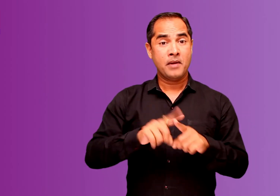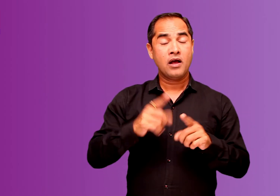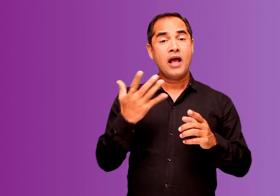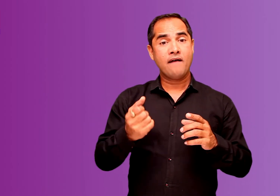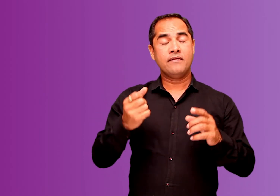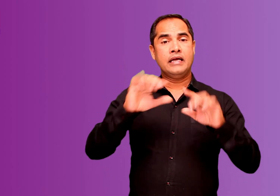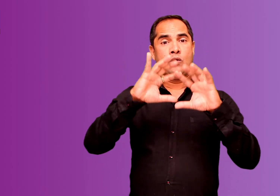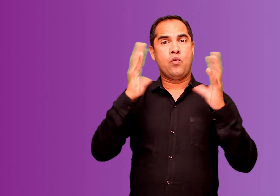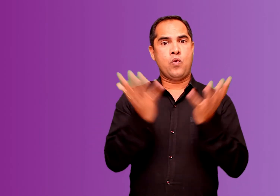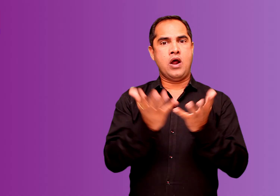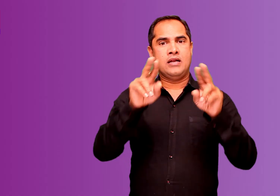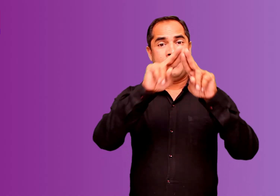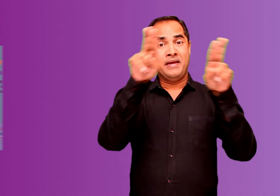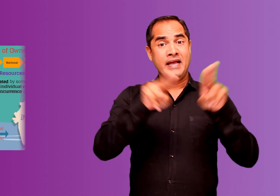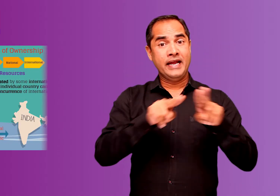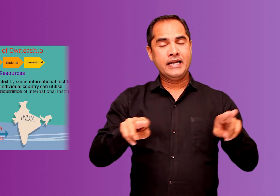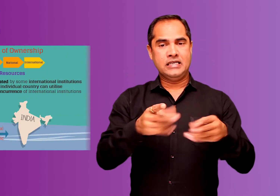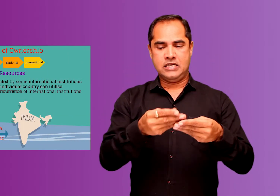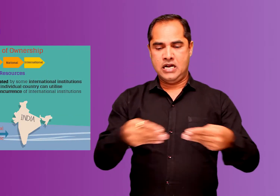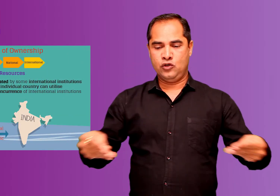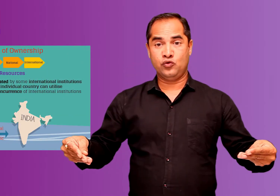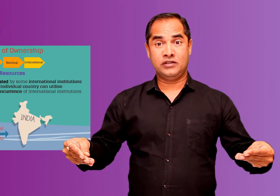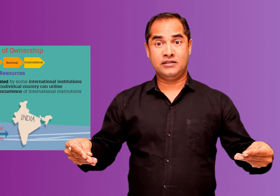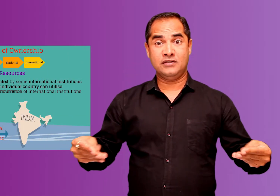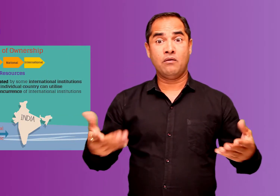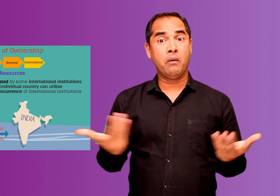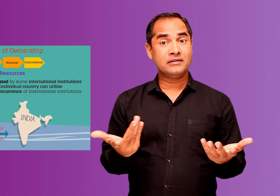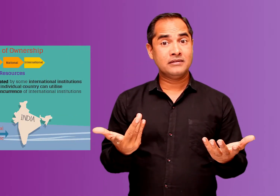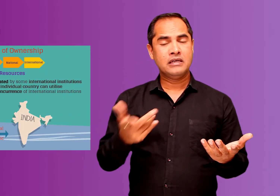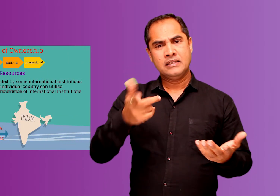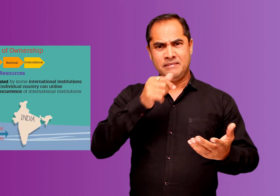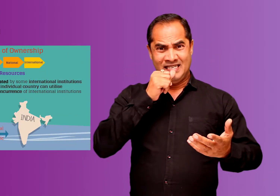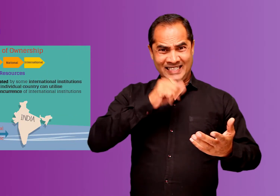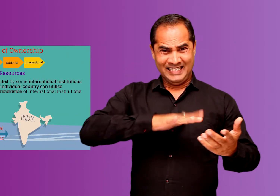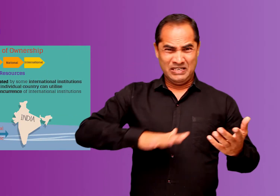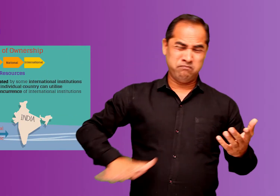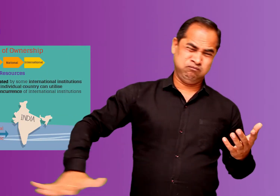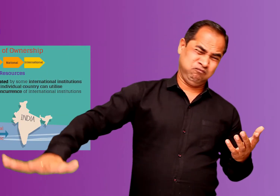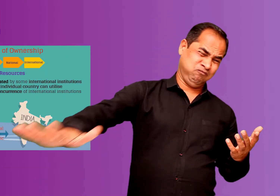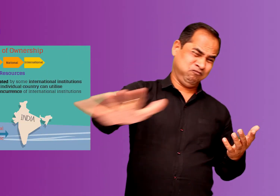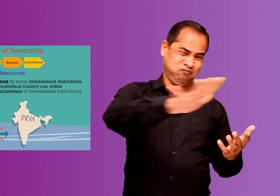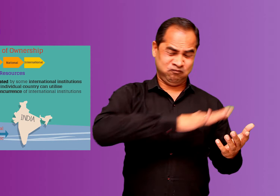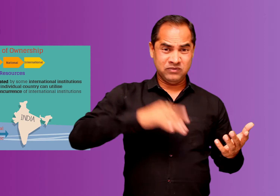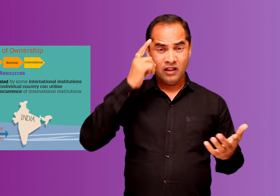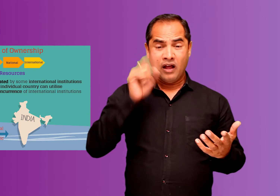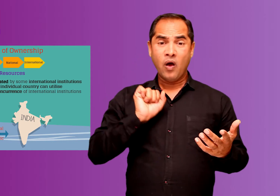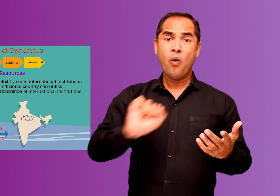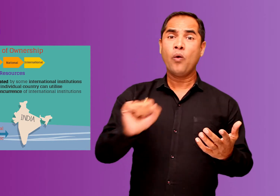called national resources next are international resources for an example